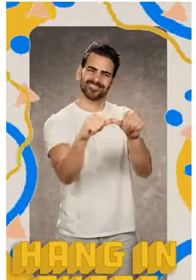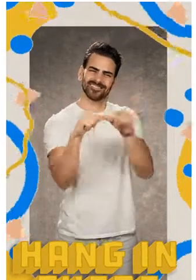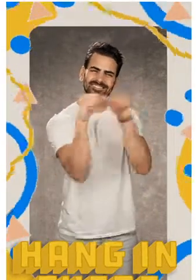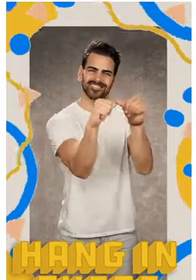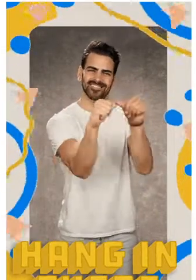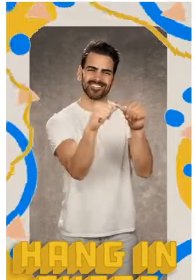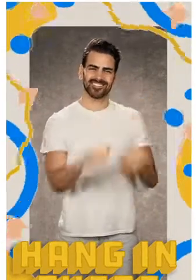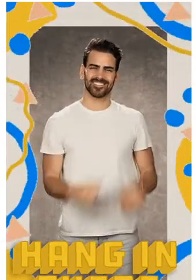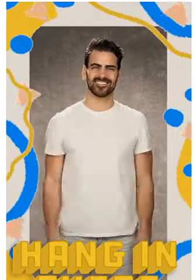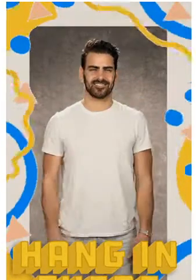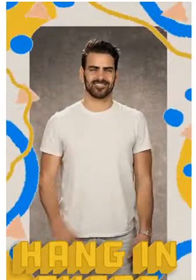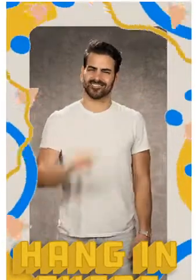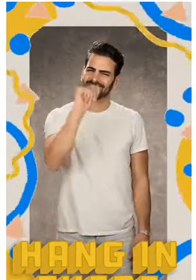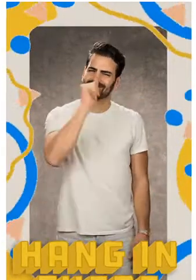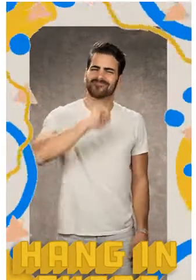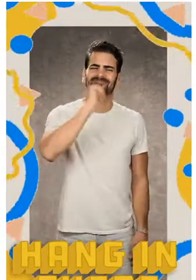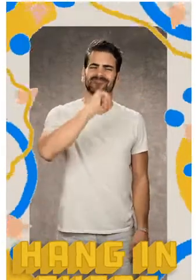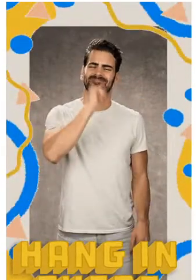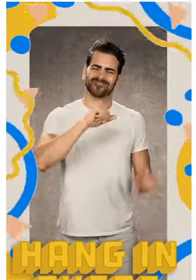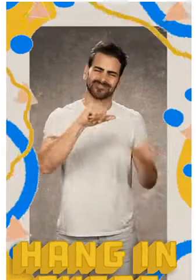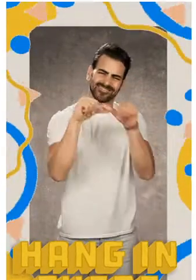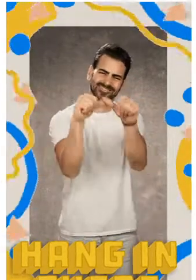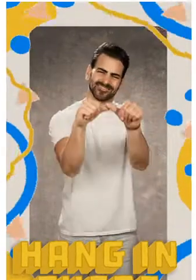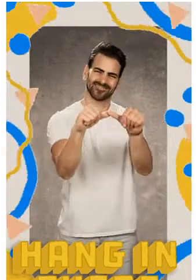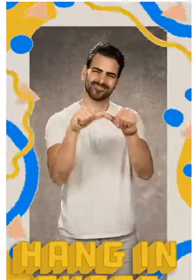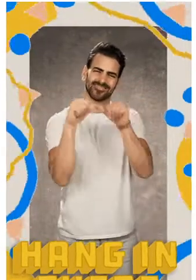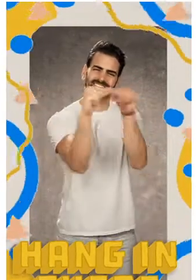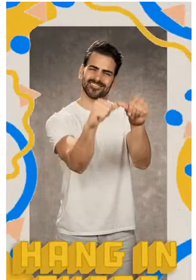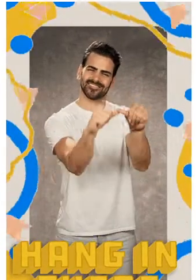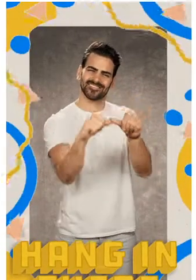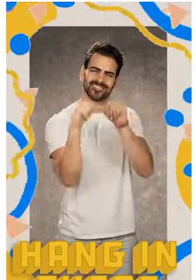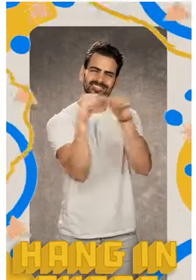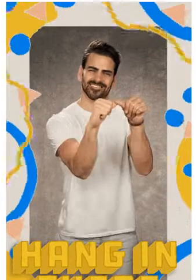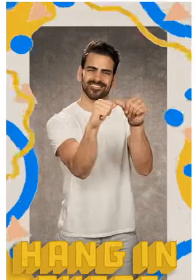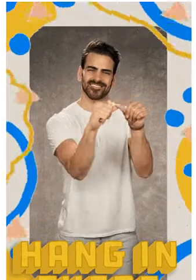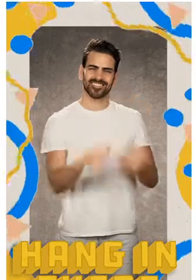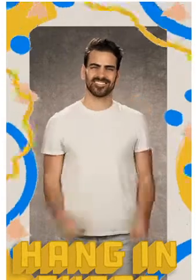grammars are fully generative, just like the ones that we saw in week 2 for